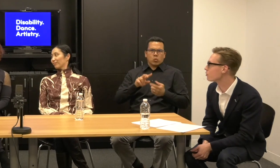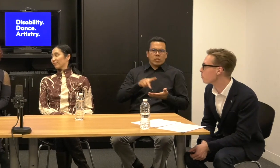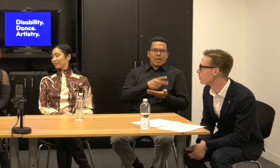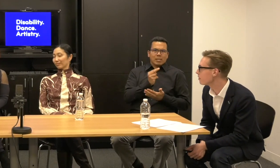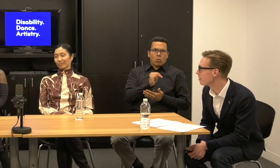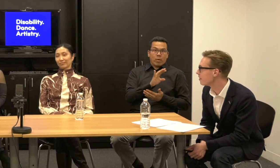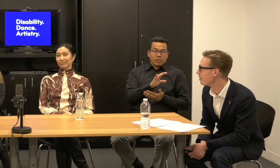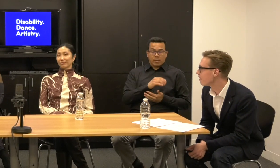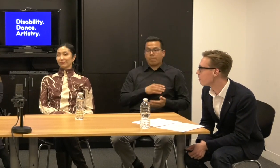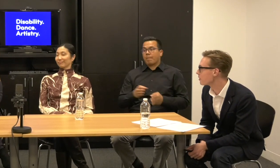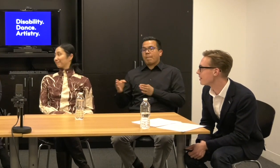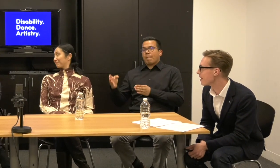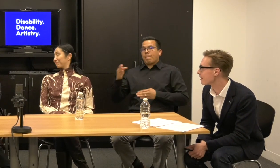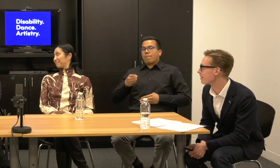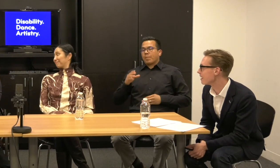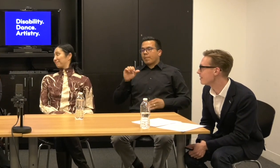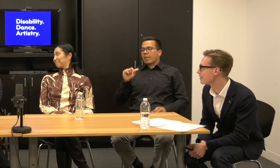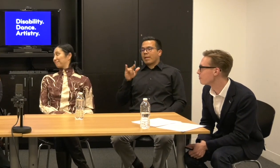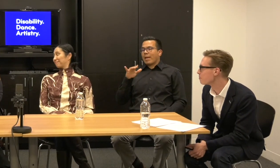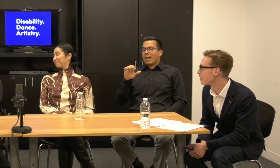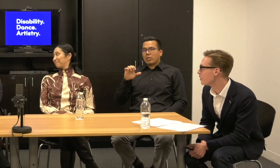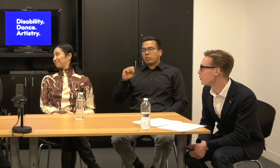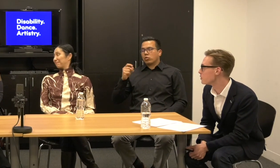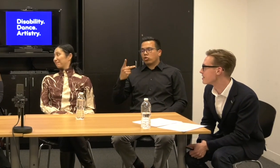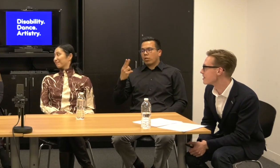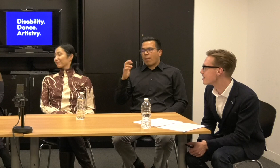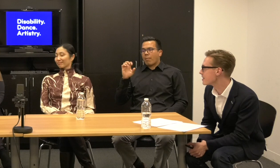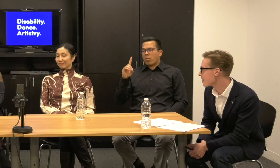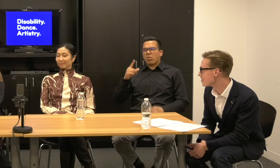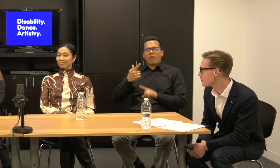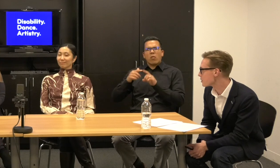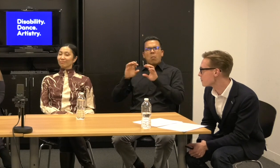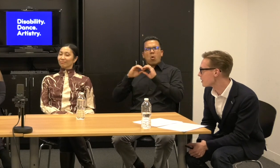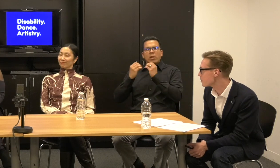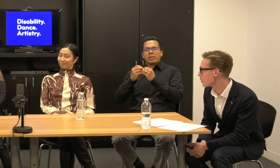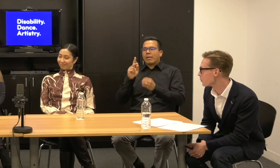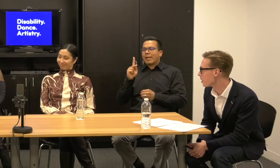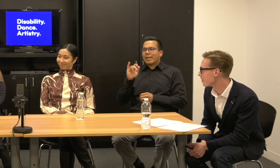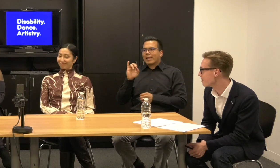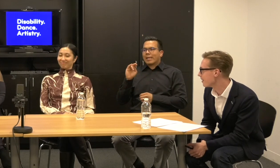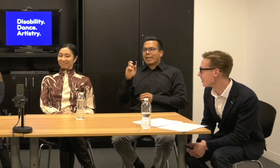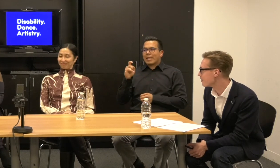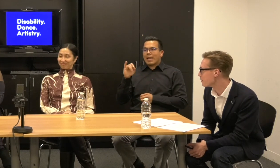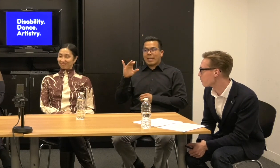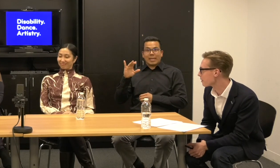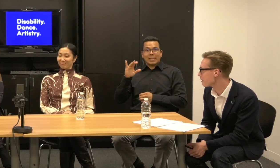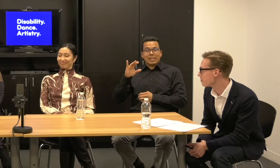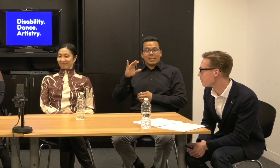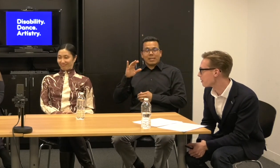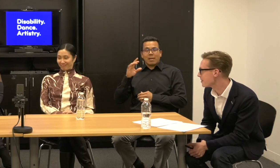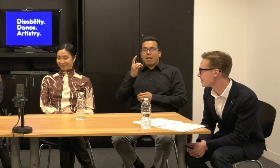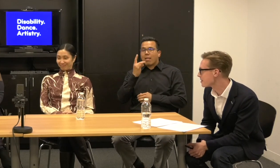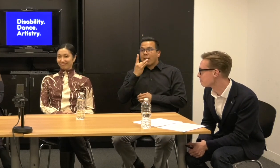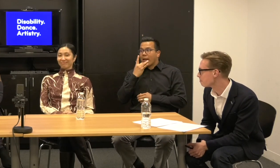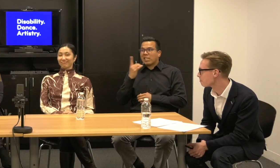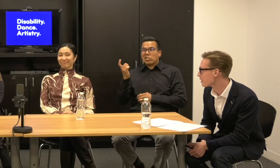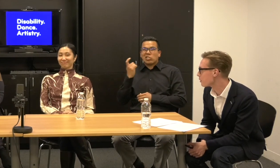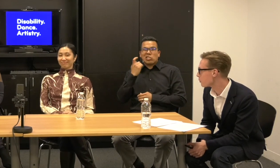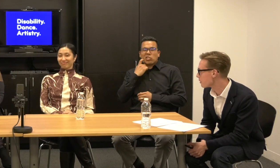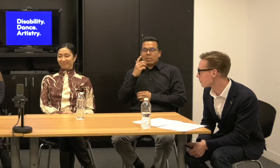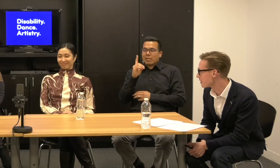Alice Shepard, of Kinetic Light whose descent just finished a run at New York Live Arts.